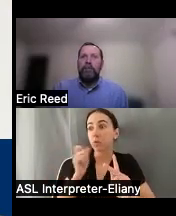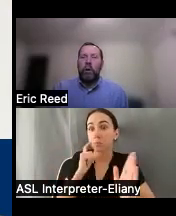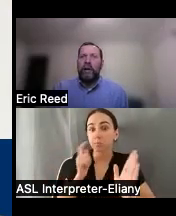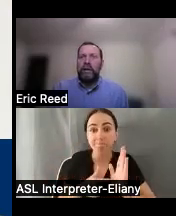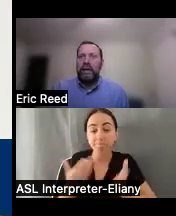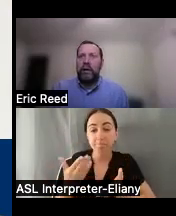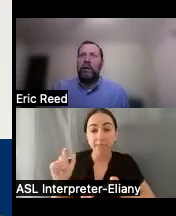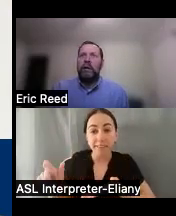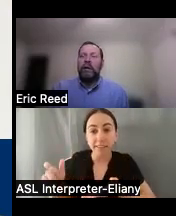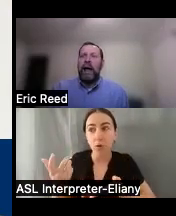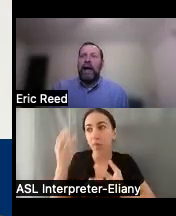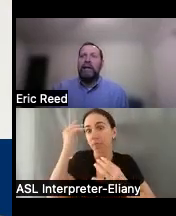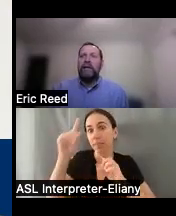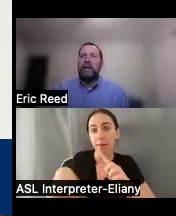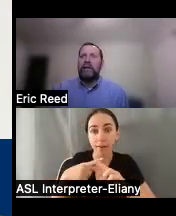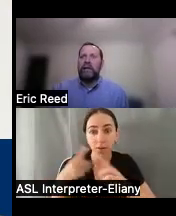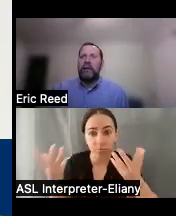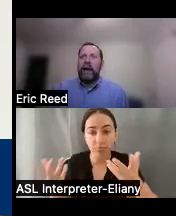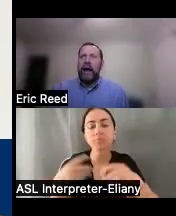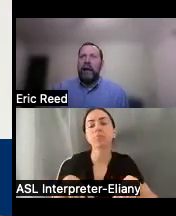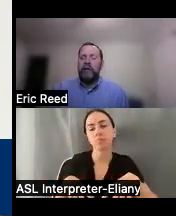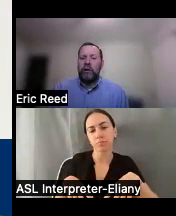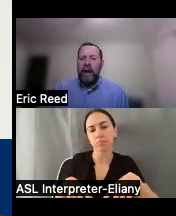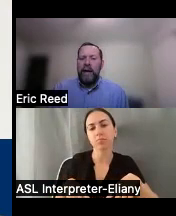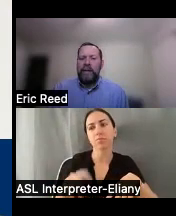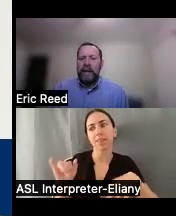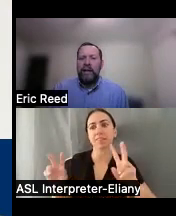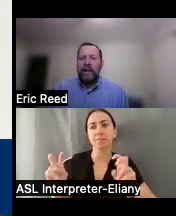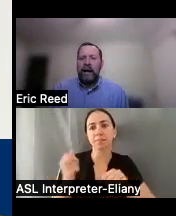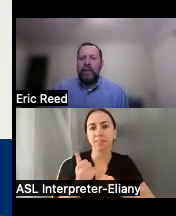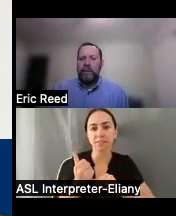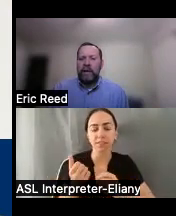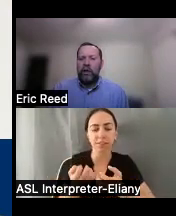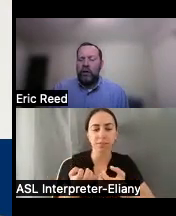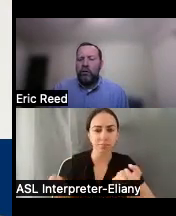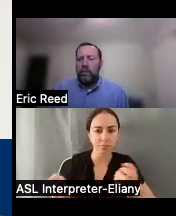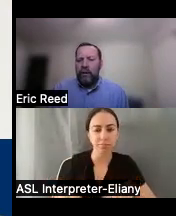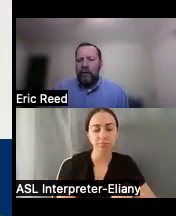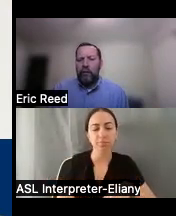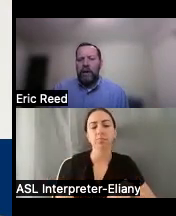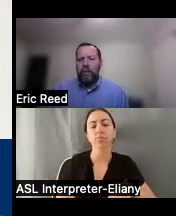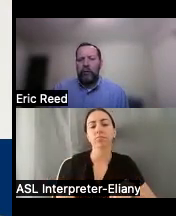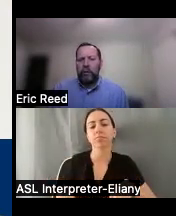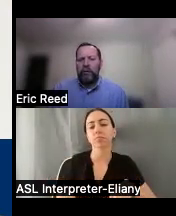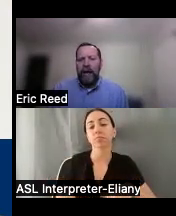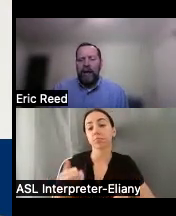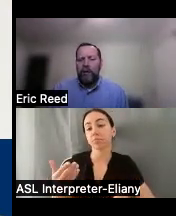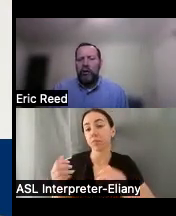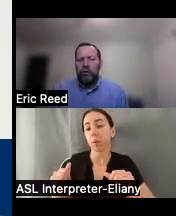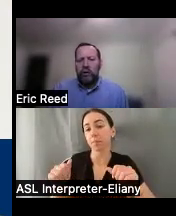um or consider as assistive technology or at could be a huge benefit for people so we've got a huge